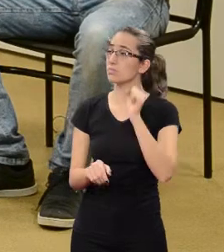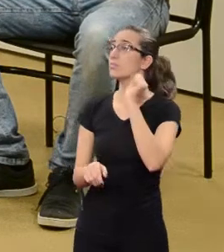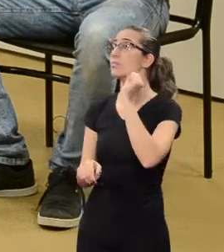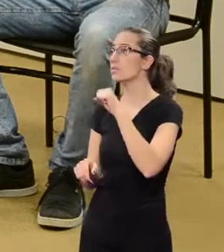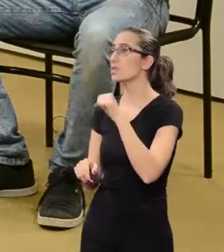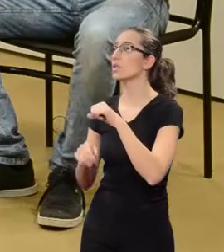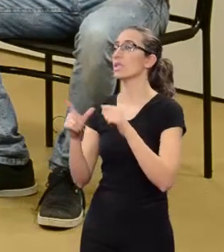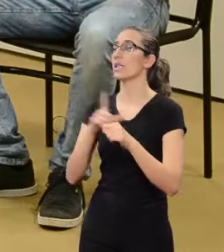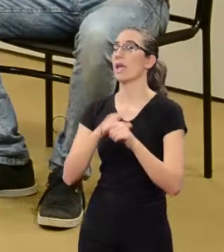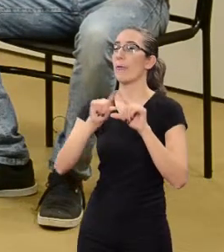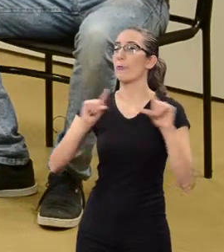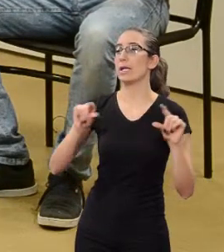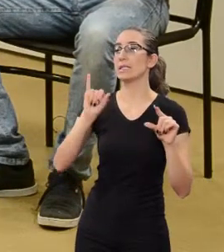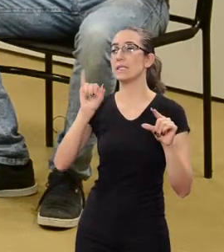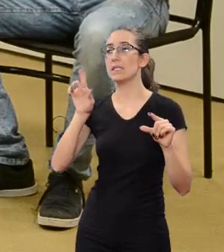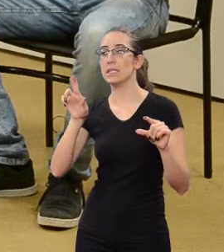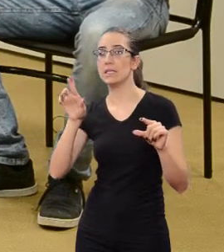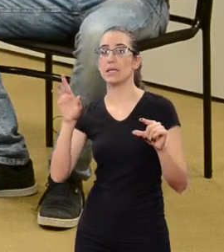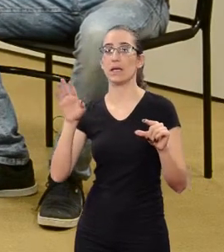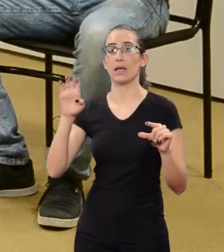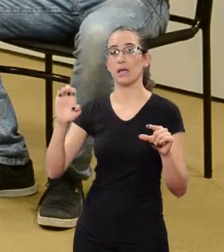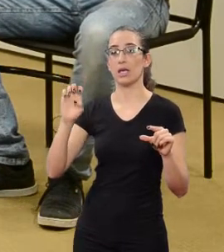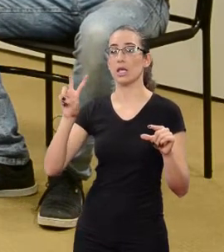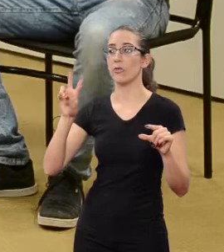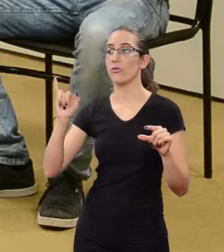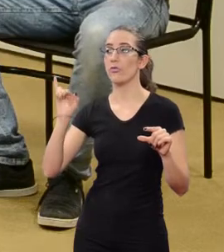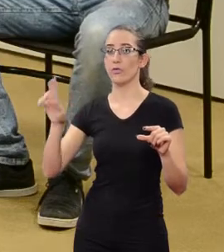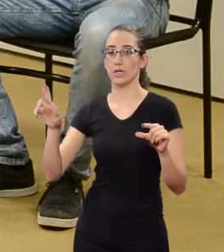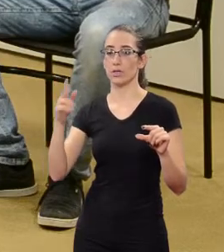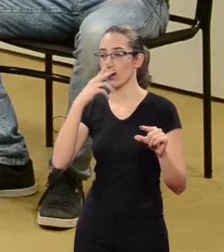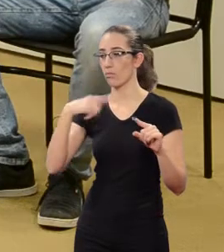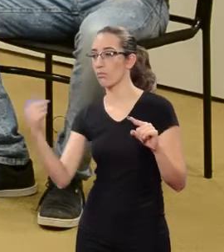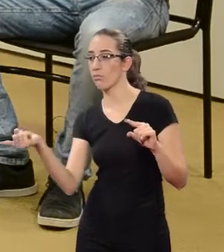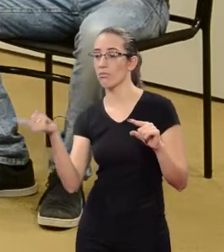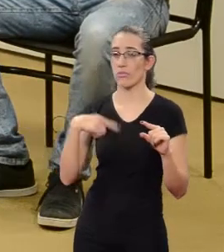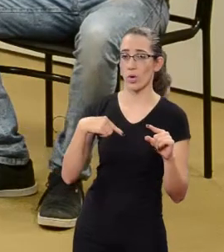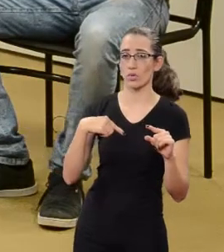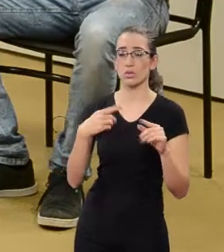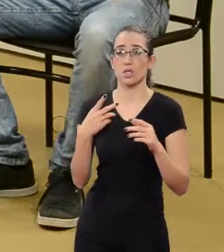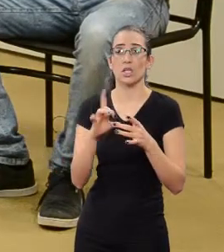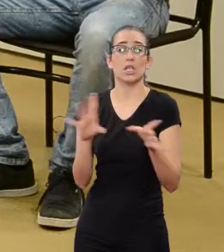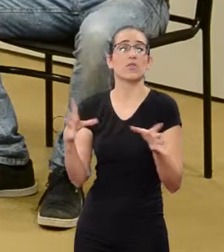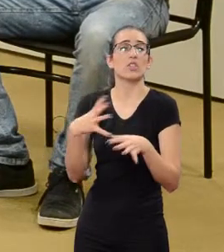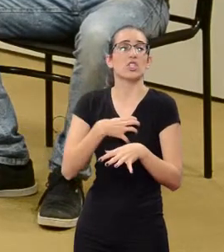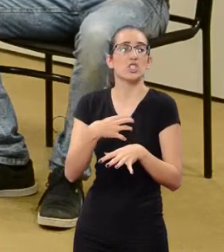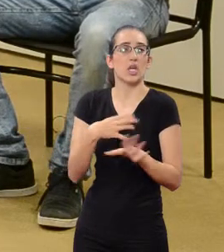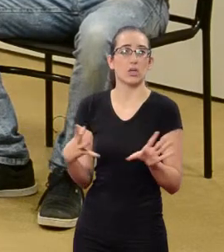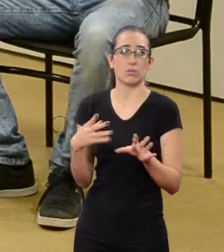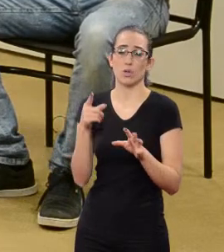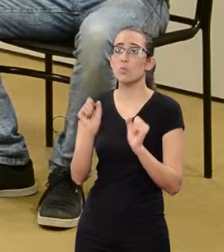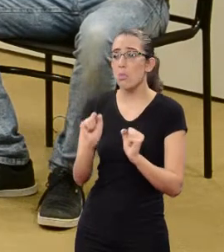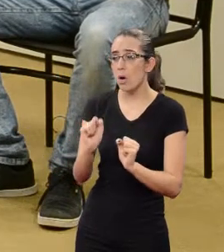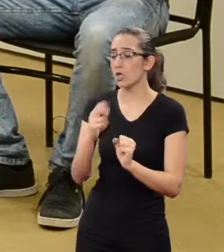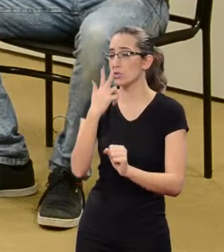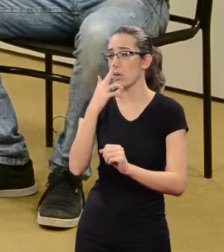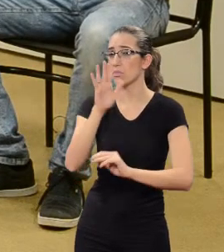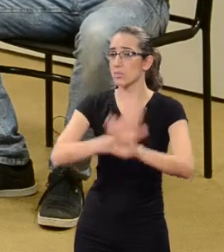the idea of come and go freely means to be whoever you want to be